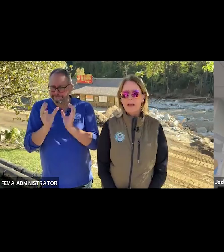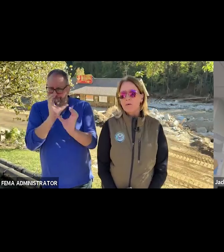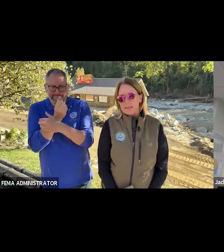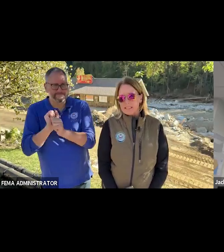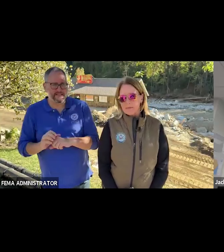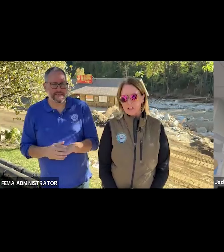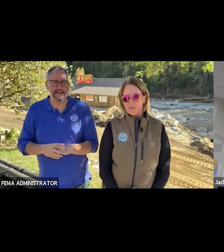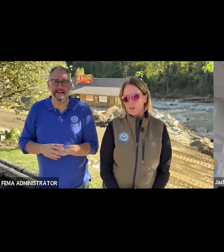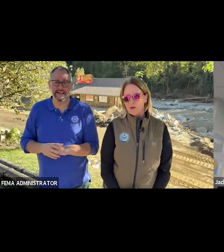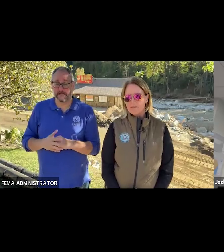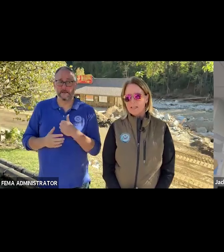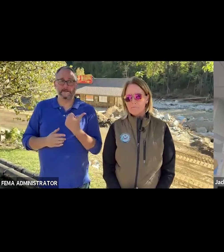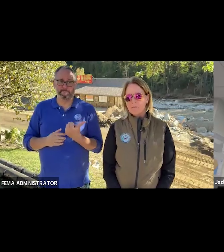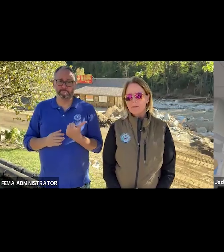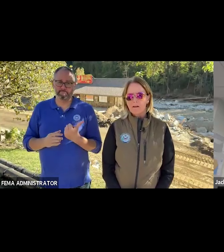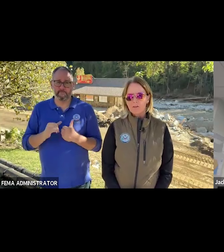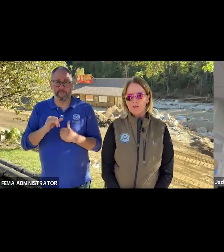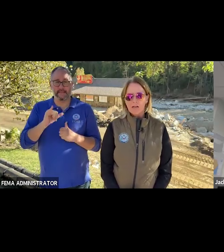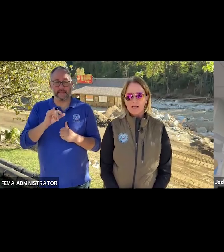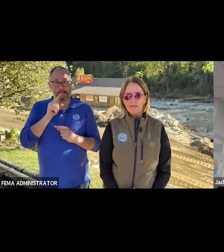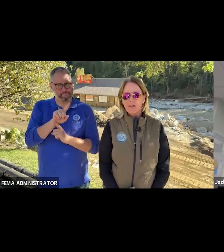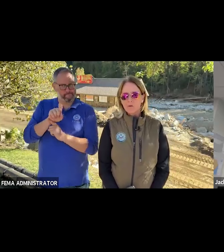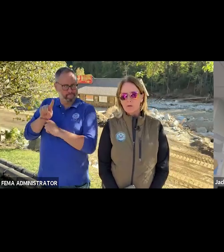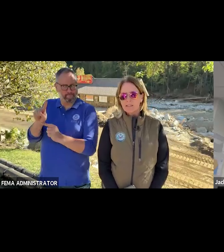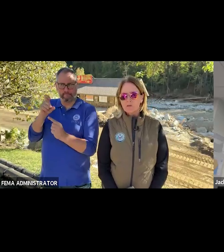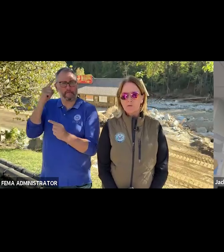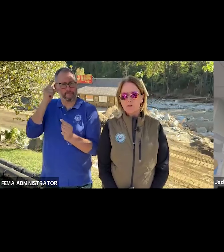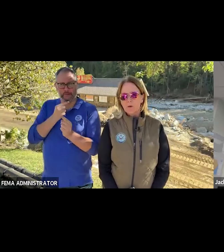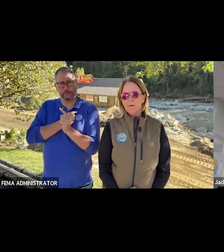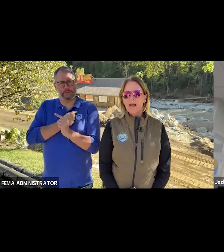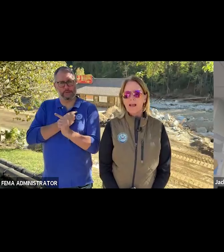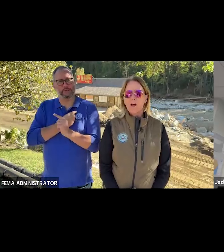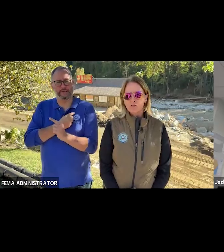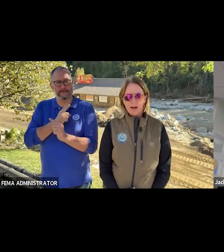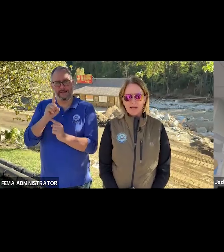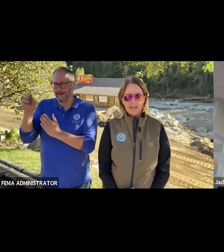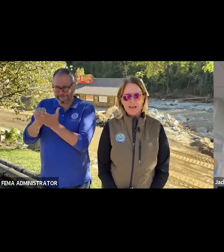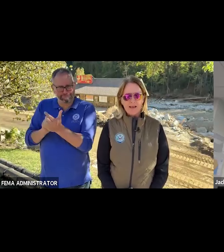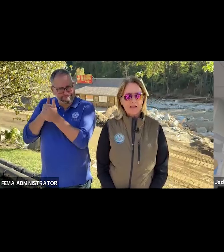That would be something, Luke, that you'd have to get from the governor. They're the ones through the Department of Health that are tracking that.